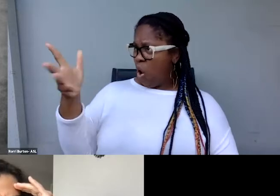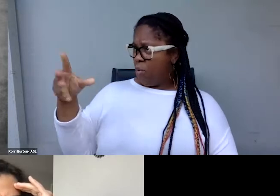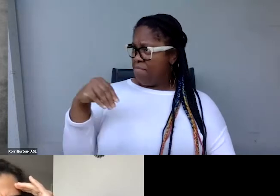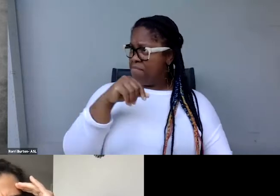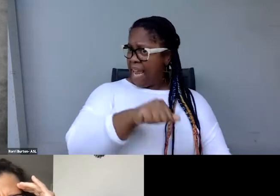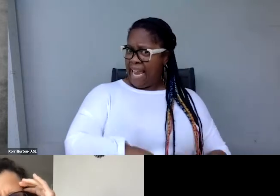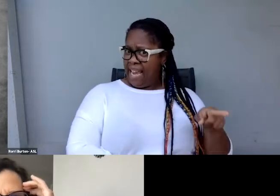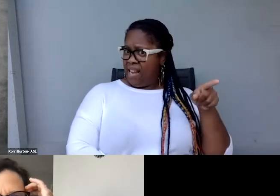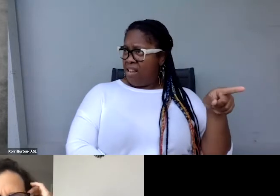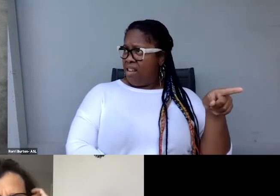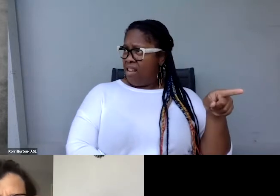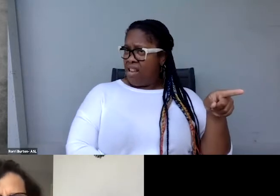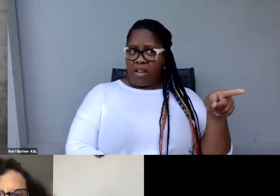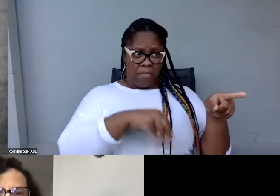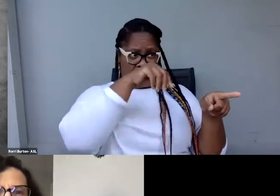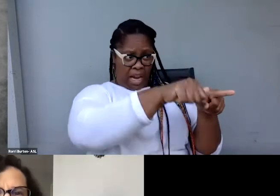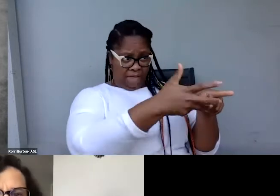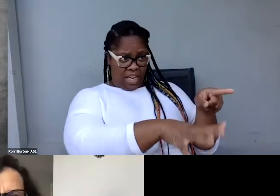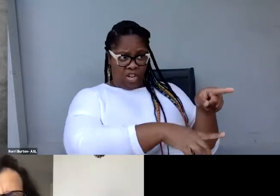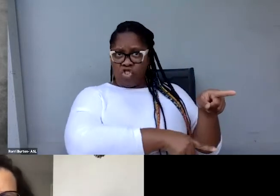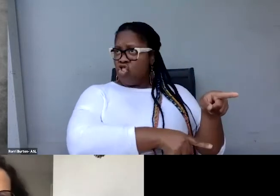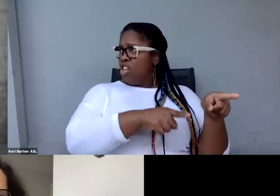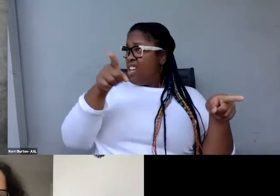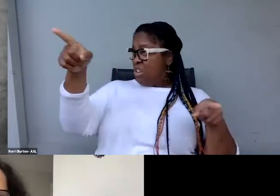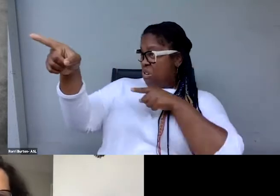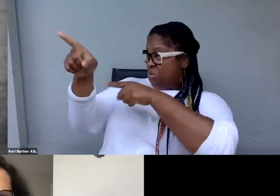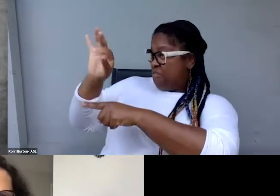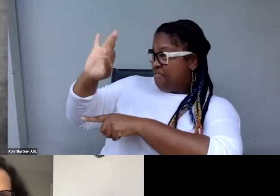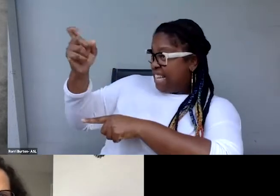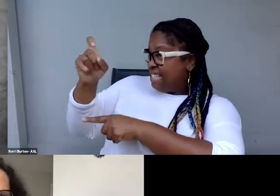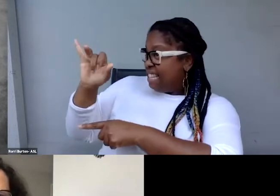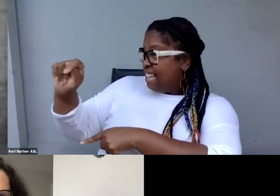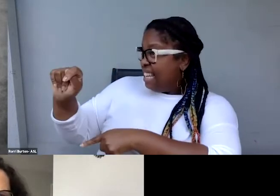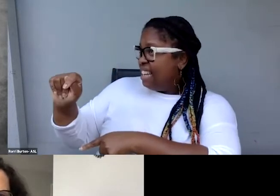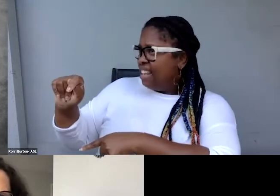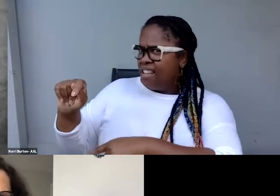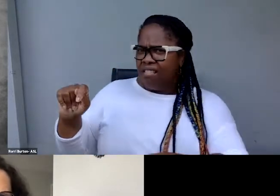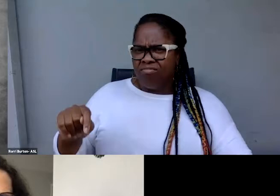That doesn't make any sense to me. Is your editor going to give you your film without the last scene done?